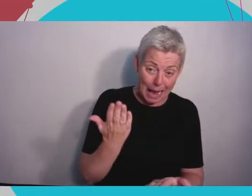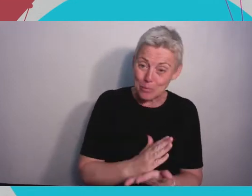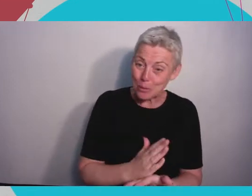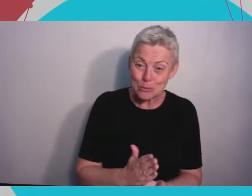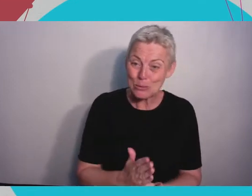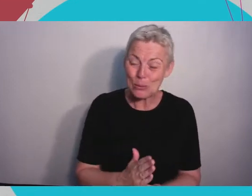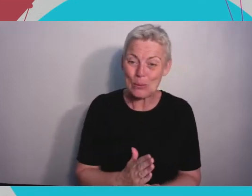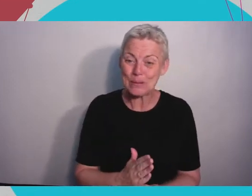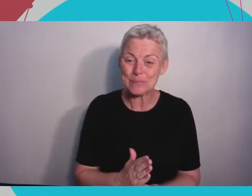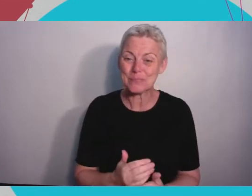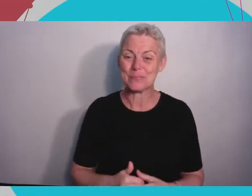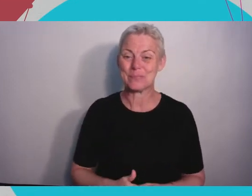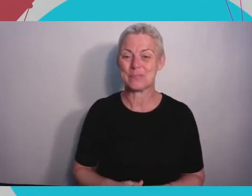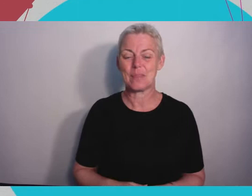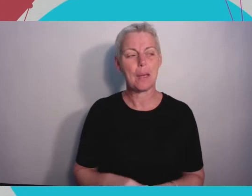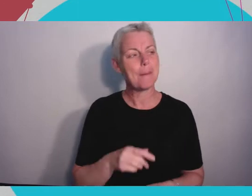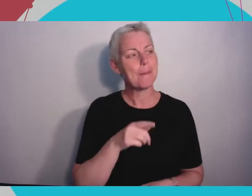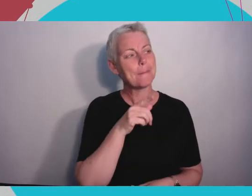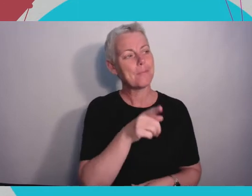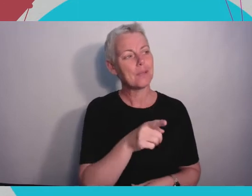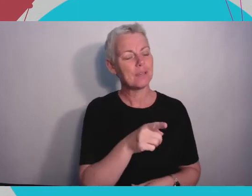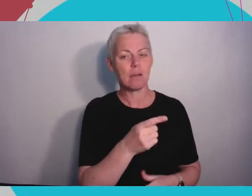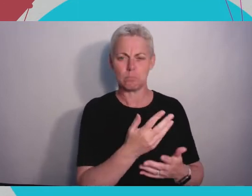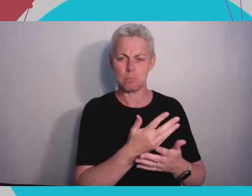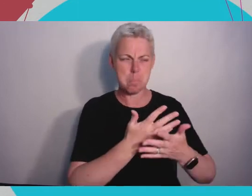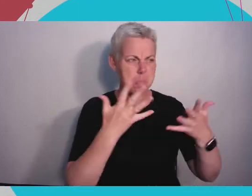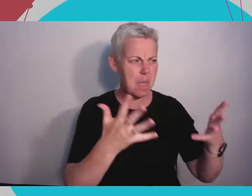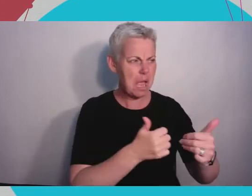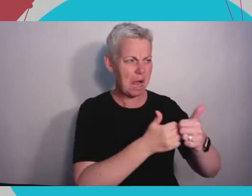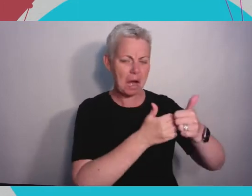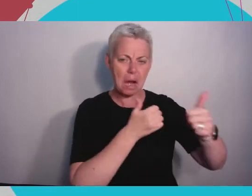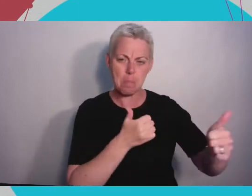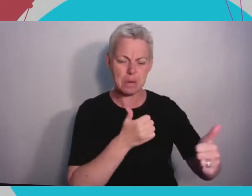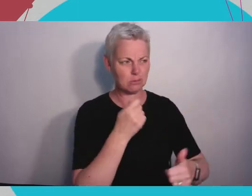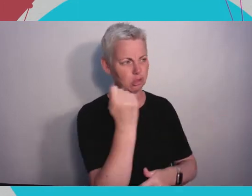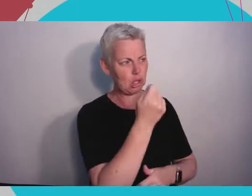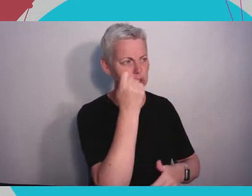companies that are far bigger and far more successful than Ultraleap is the thing I've